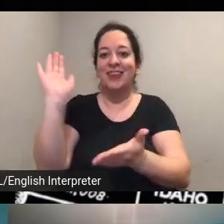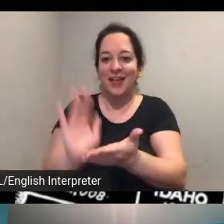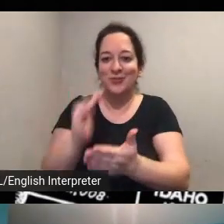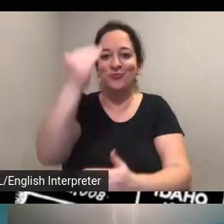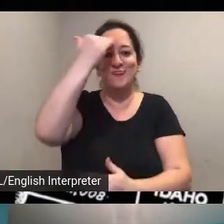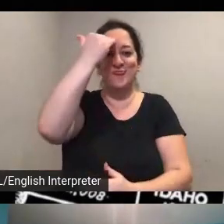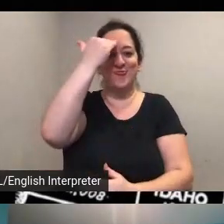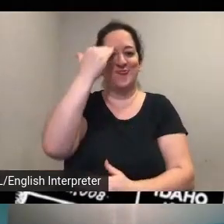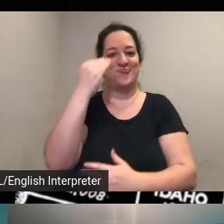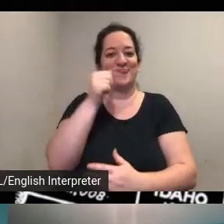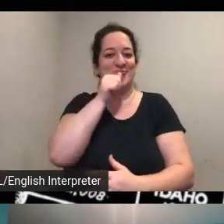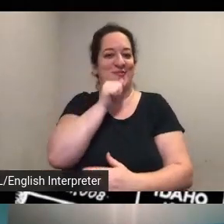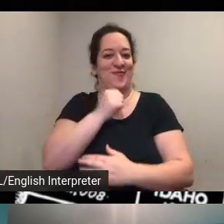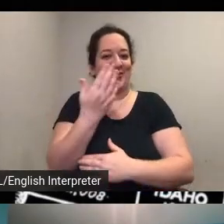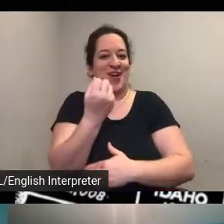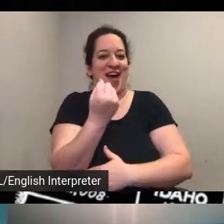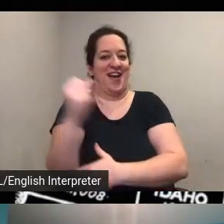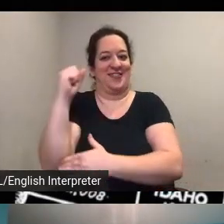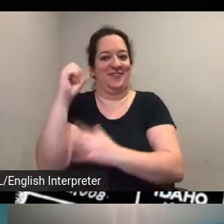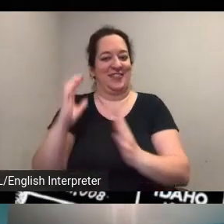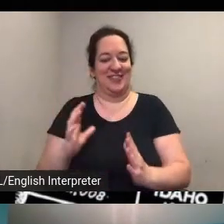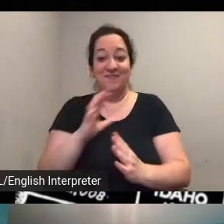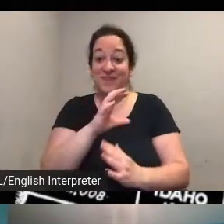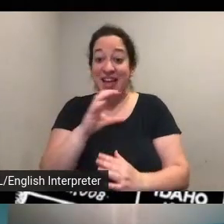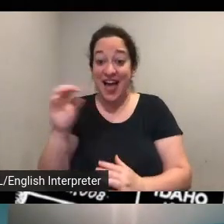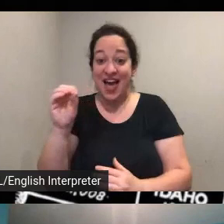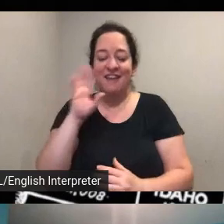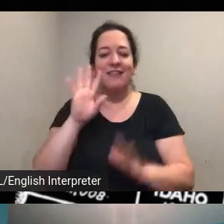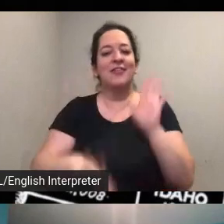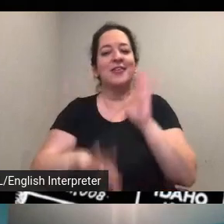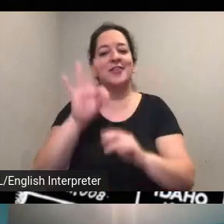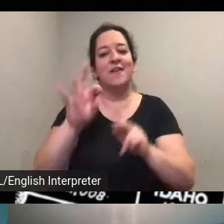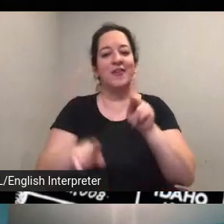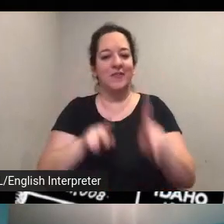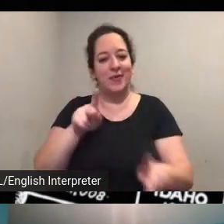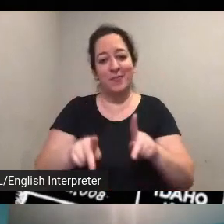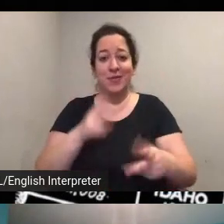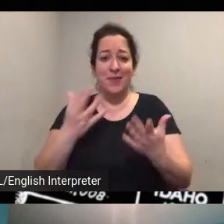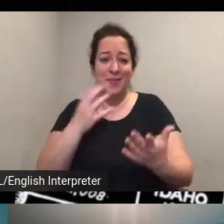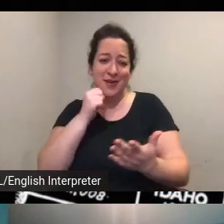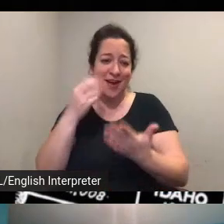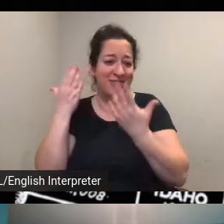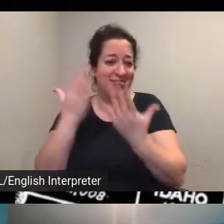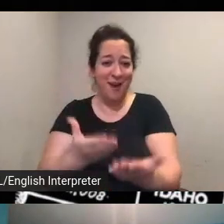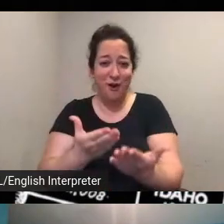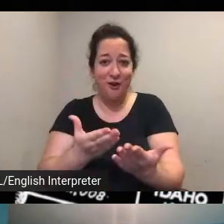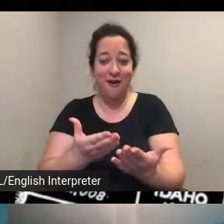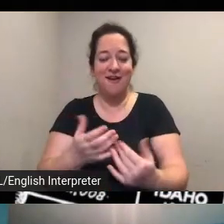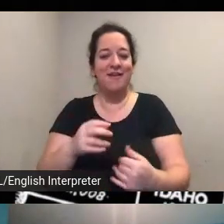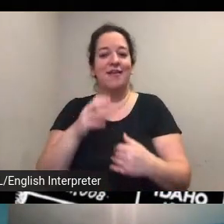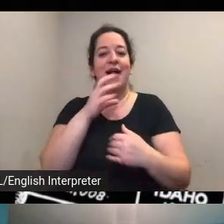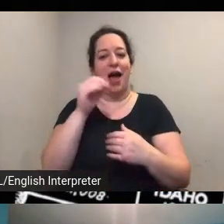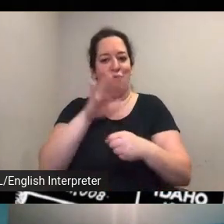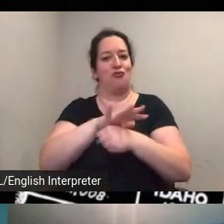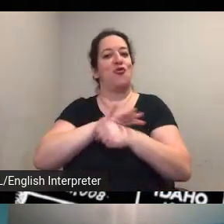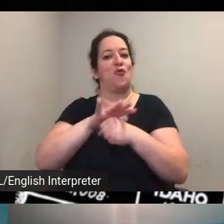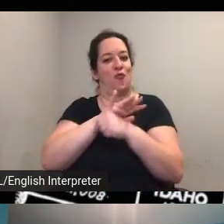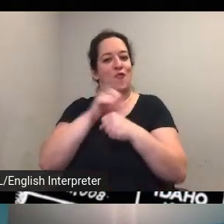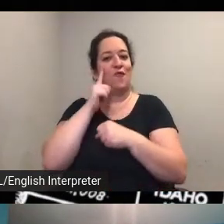but also in terms of discovery of people that maybe aren't in the map but are local uh to the area where you live